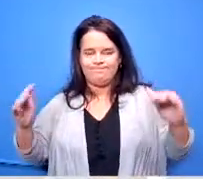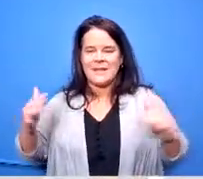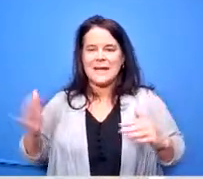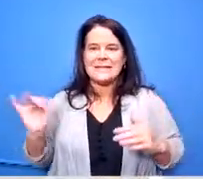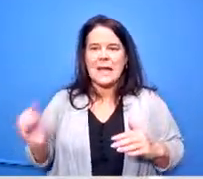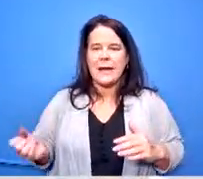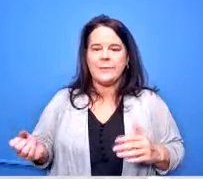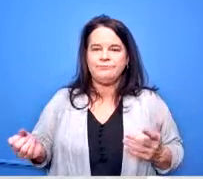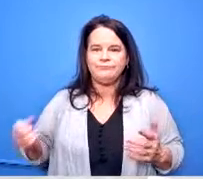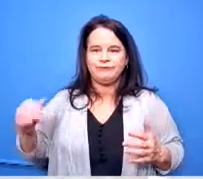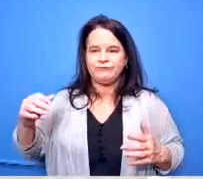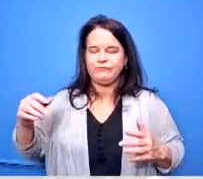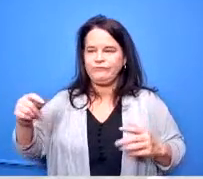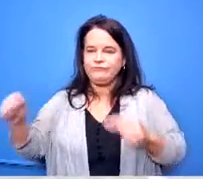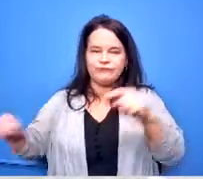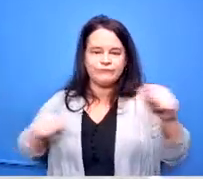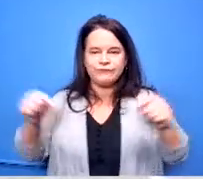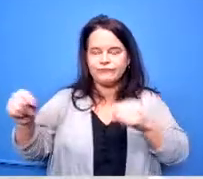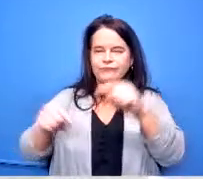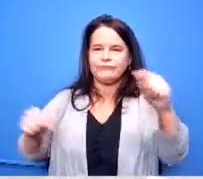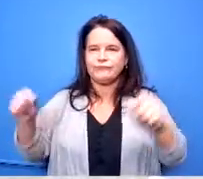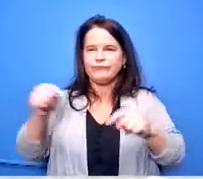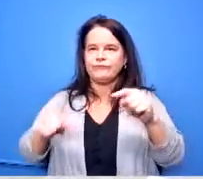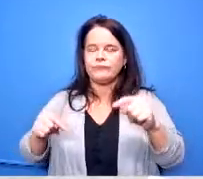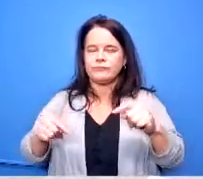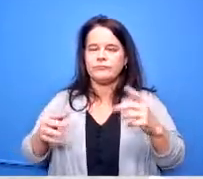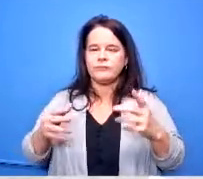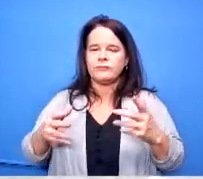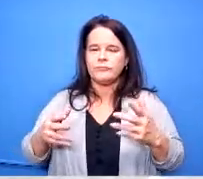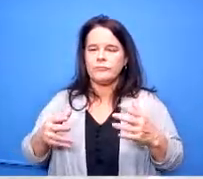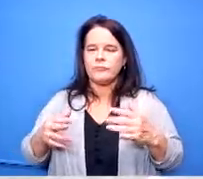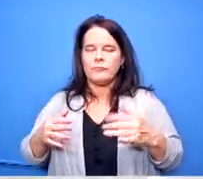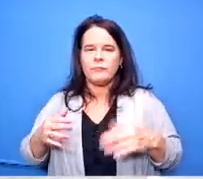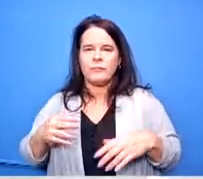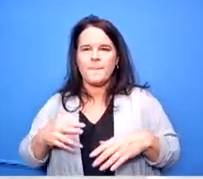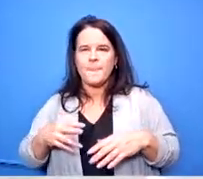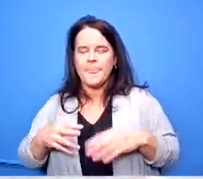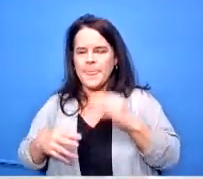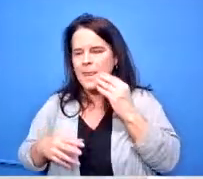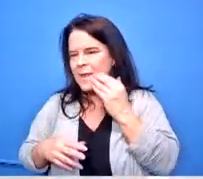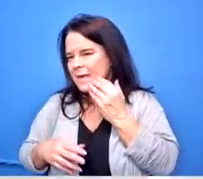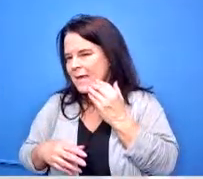ask you this question here because typically it's in your junior and senior year where you actually